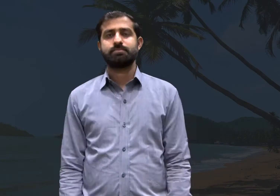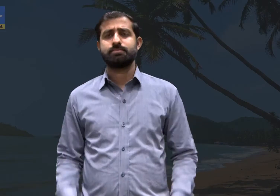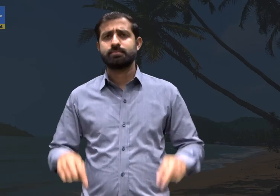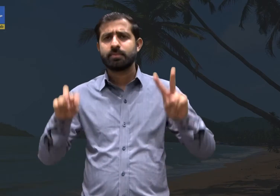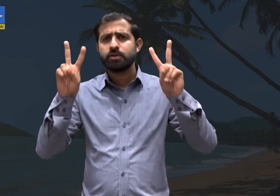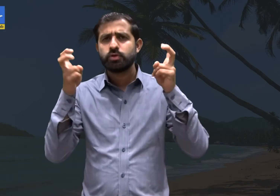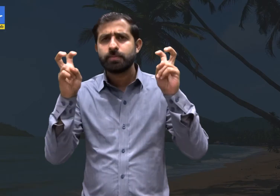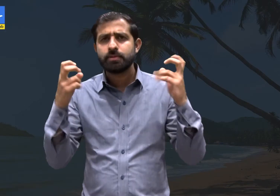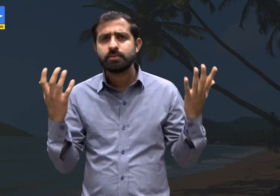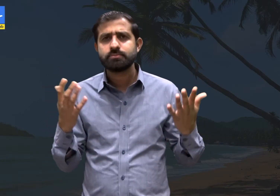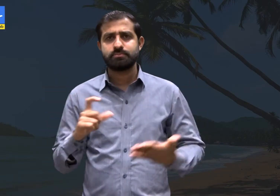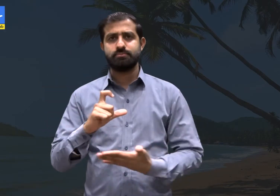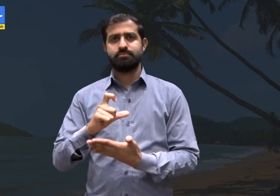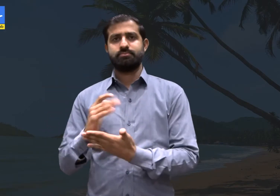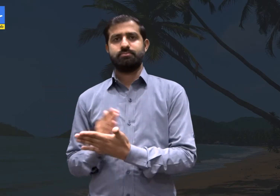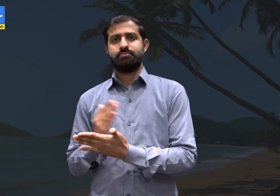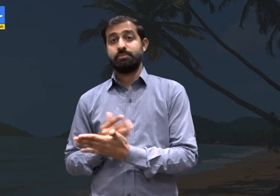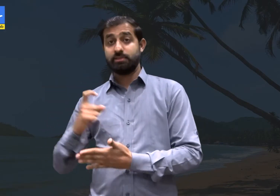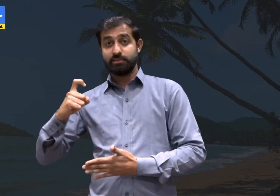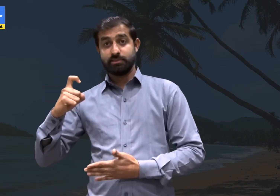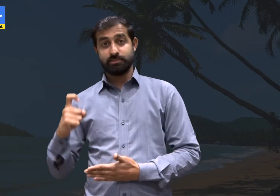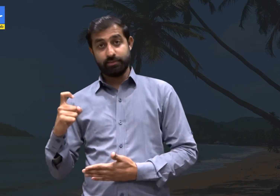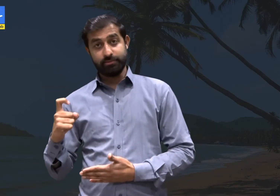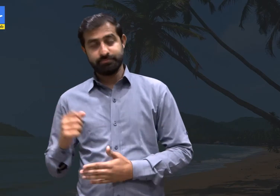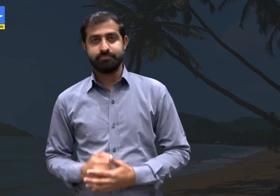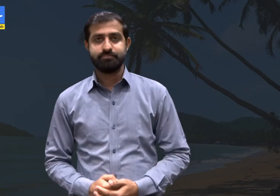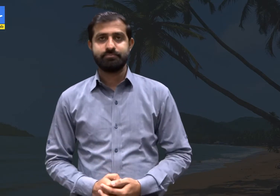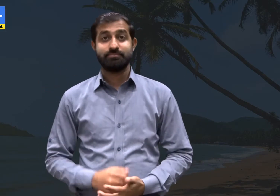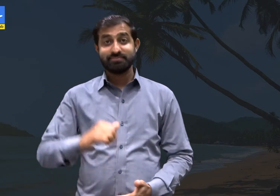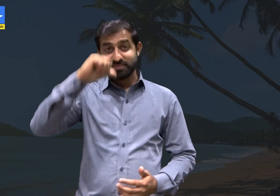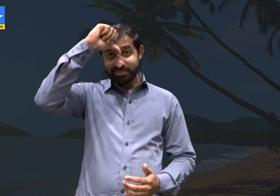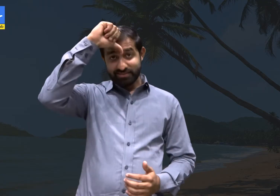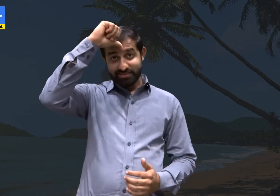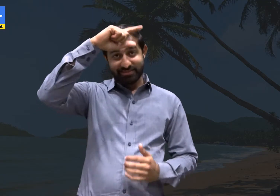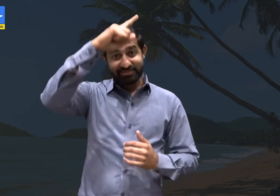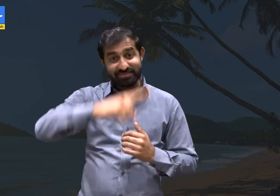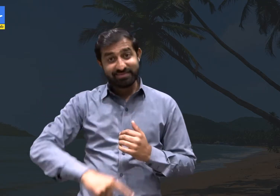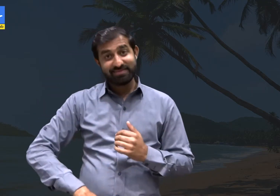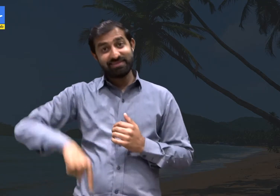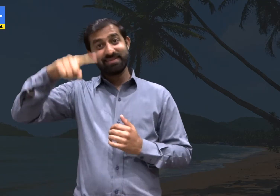The topic of Chapter 7 is